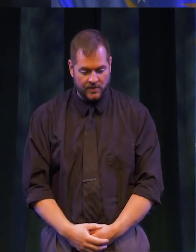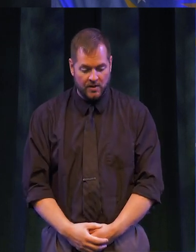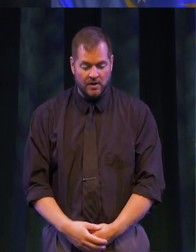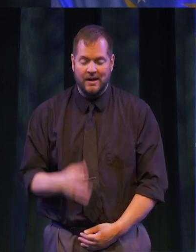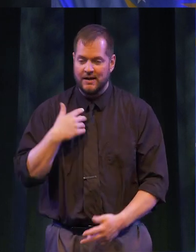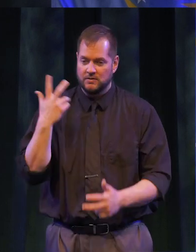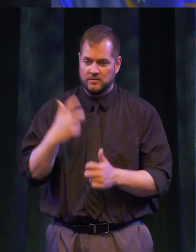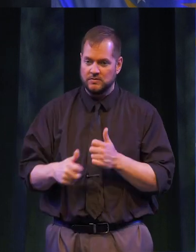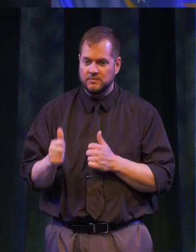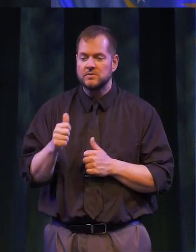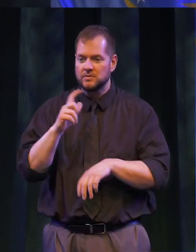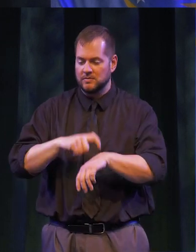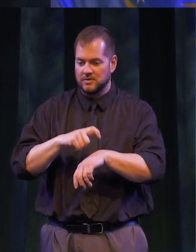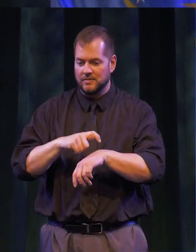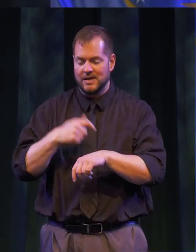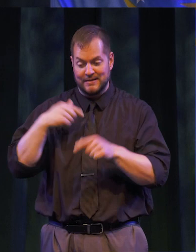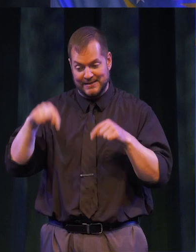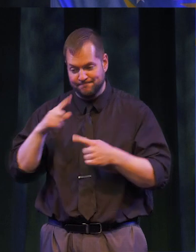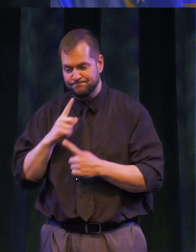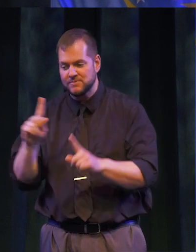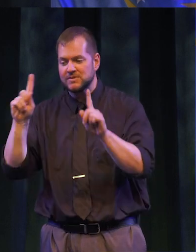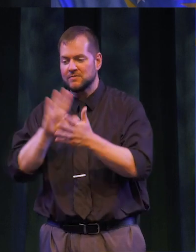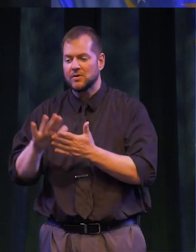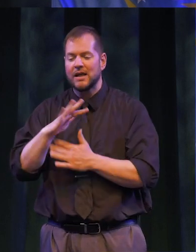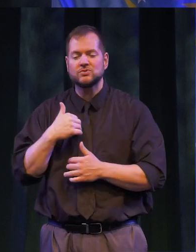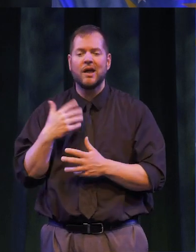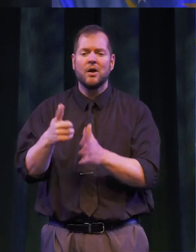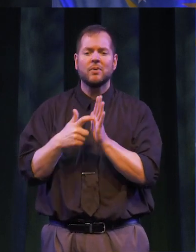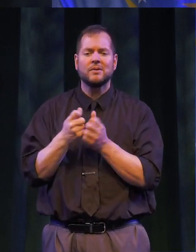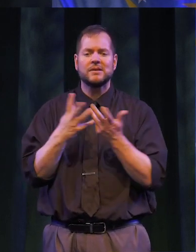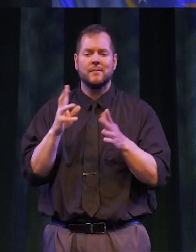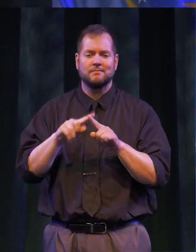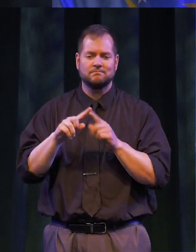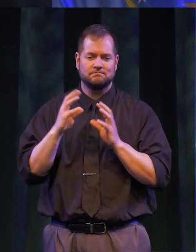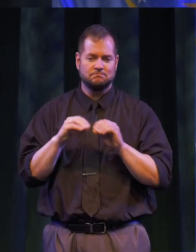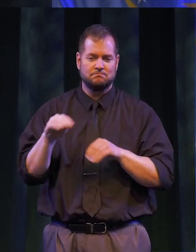BEST OF TIMES, A SUCCESSFUL COLLEGE HAS A LOT OF MOVING PARTS AND DEPENDS ON A TEAM